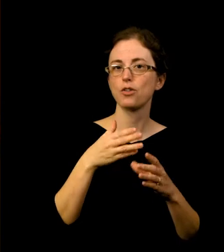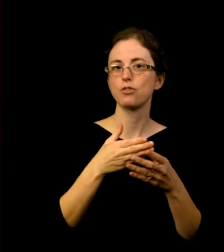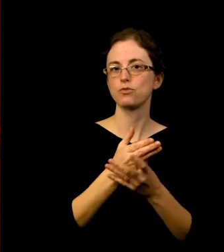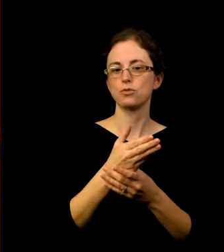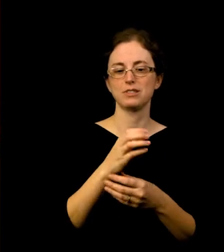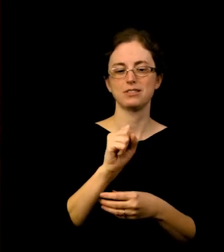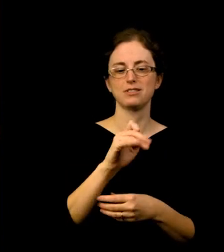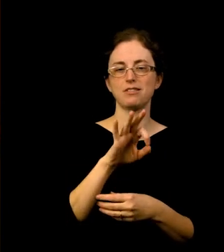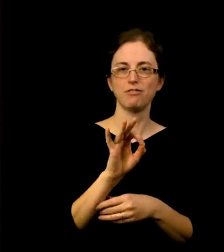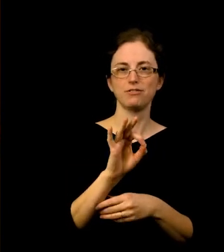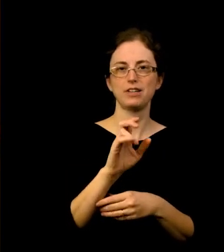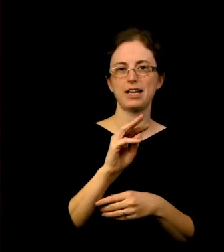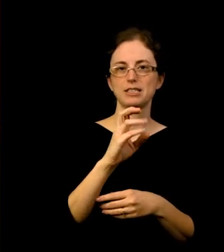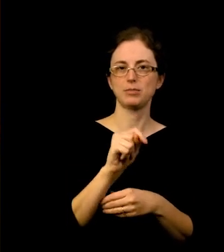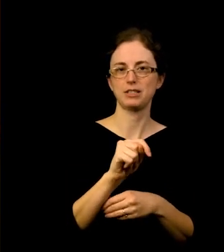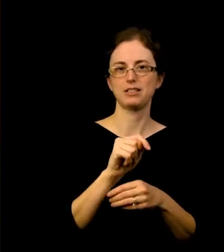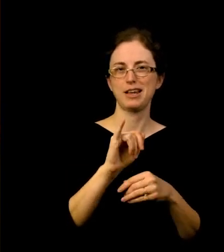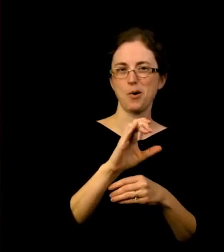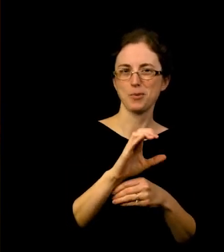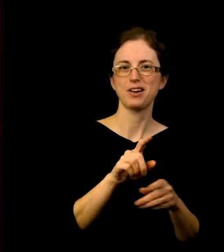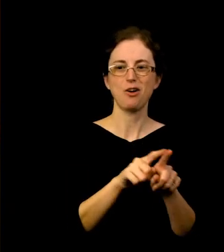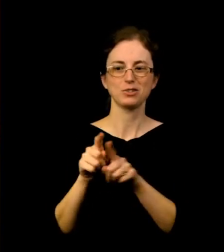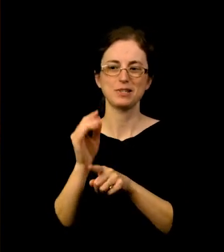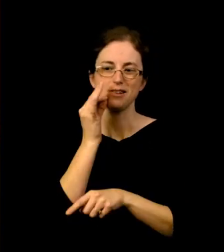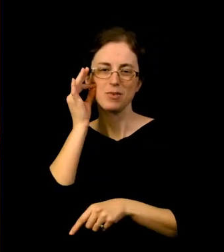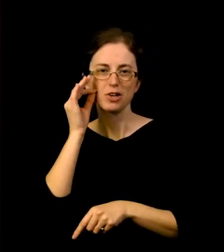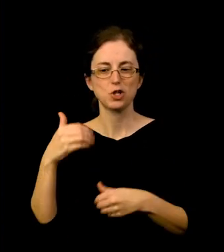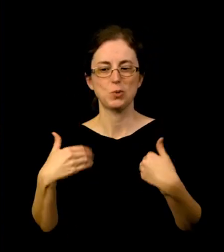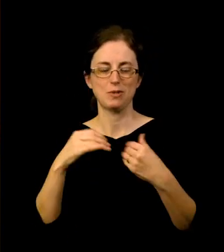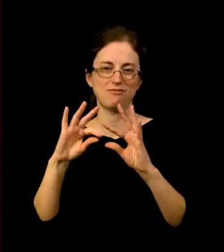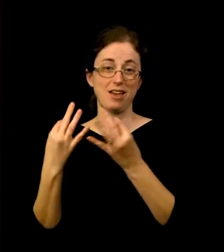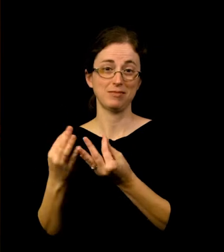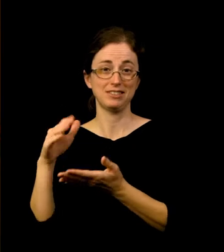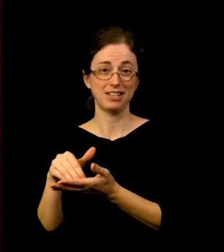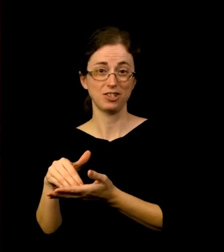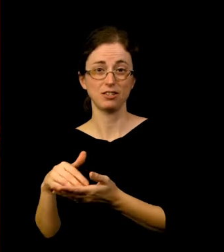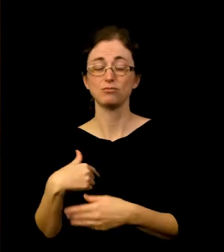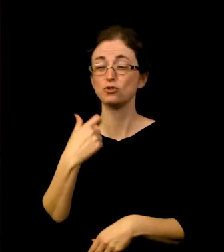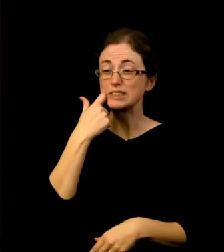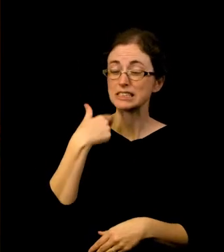and the Native American Youth and Family Center. And recently I had the privilege of touring the Art Museum,